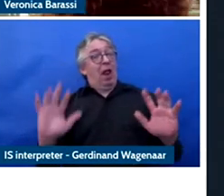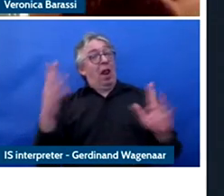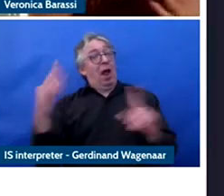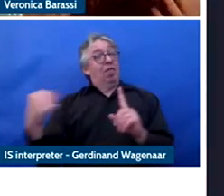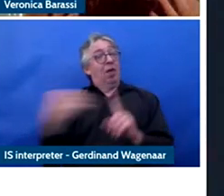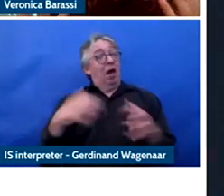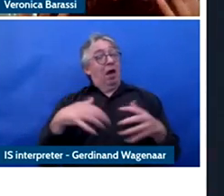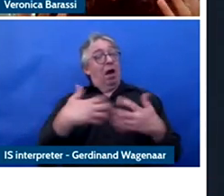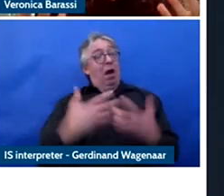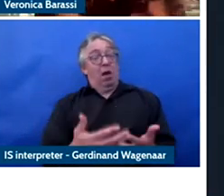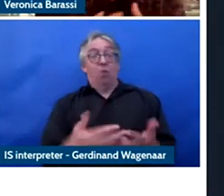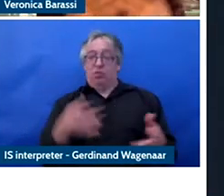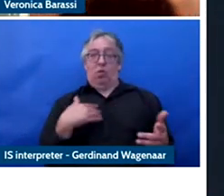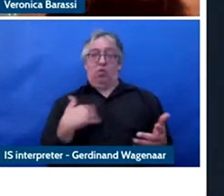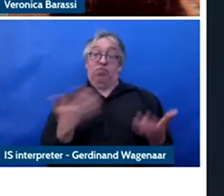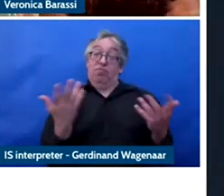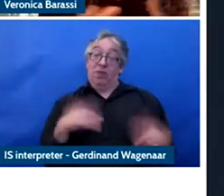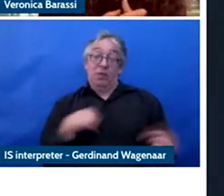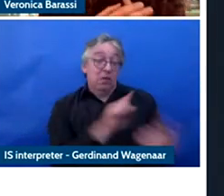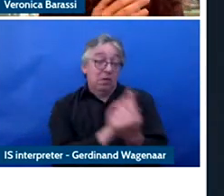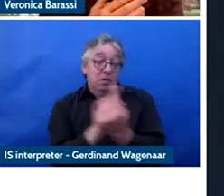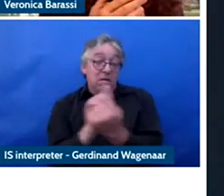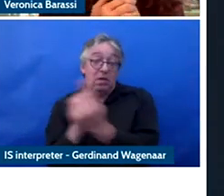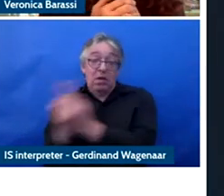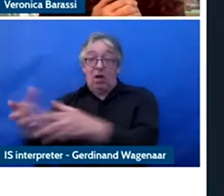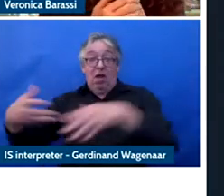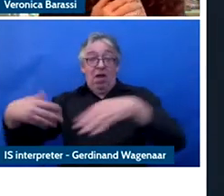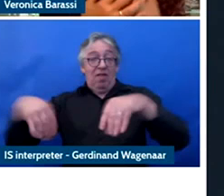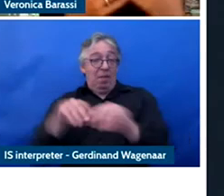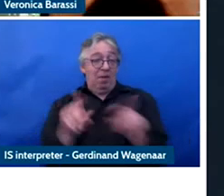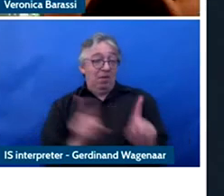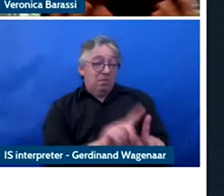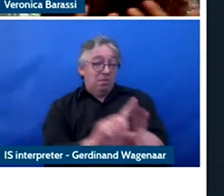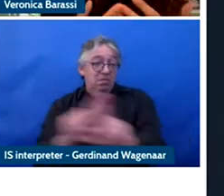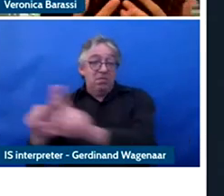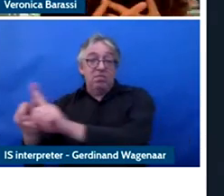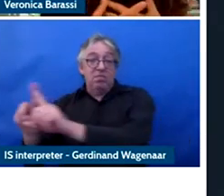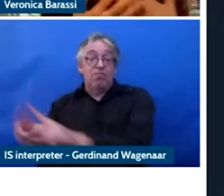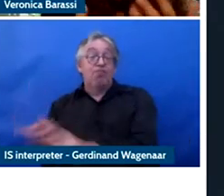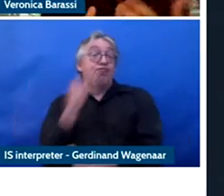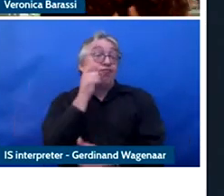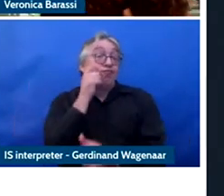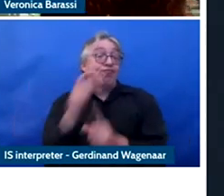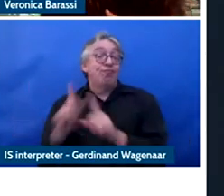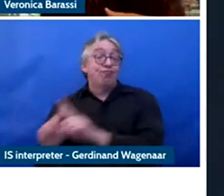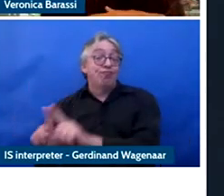from very different backgrounds and ethnic pounds and different incomes and